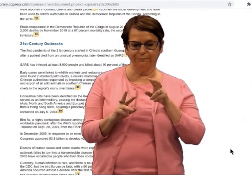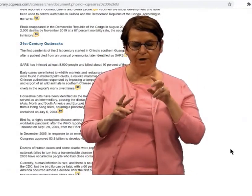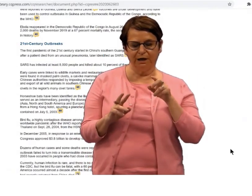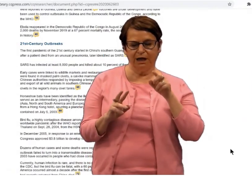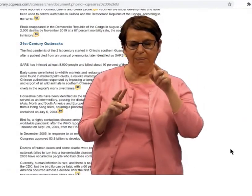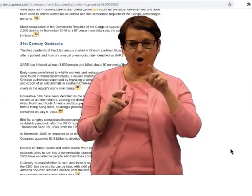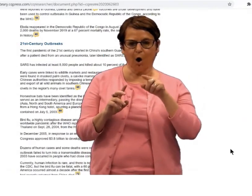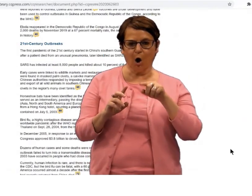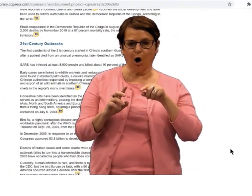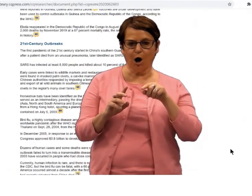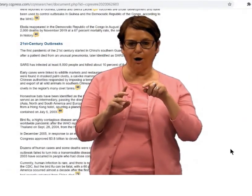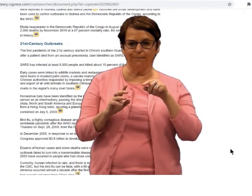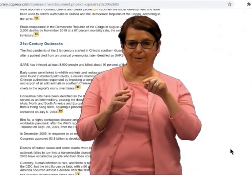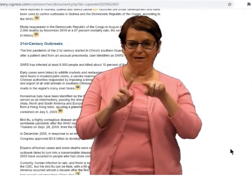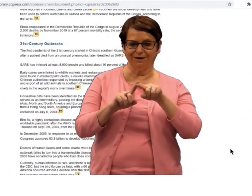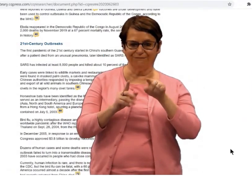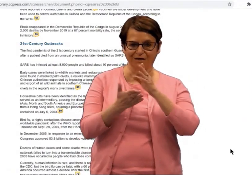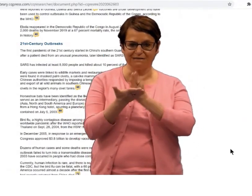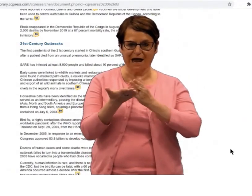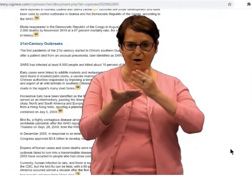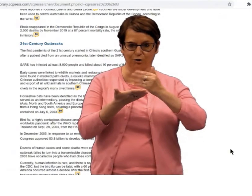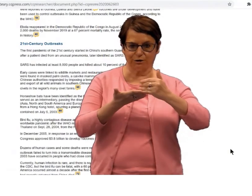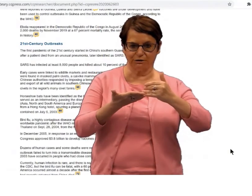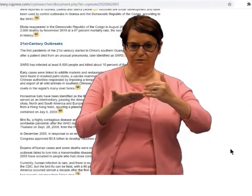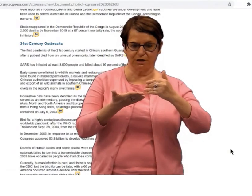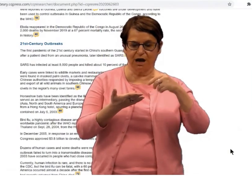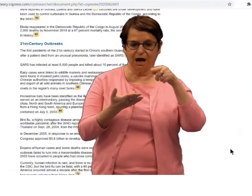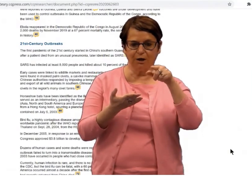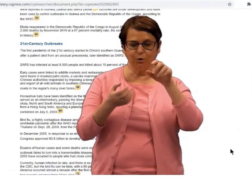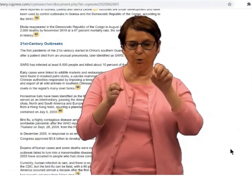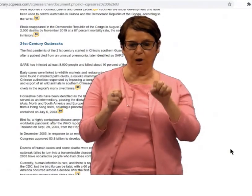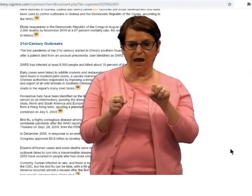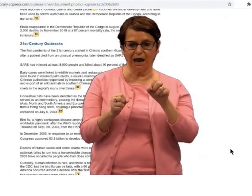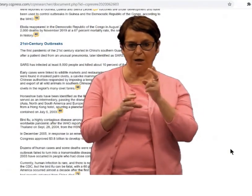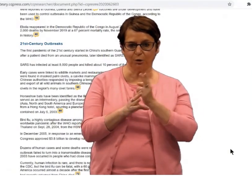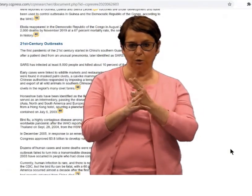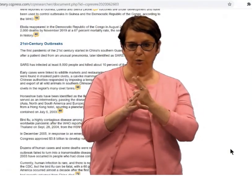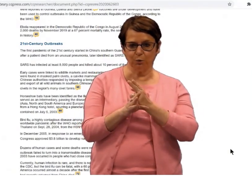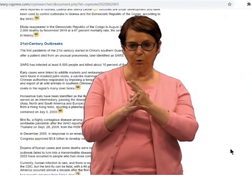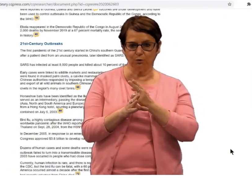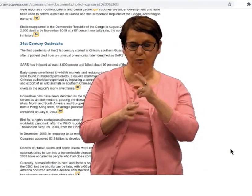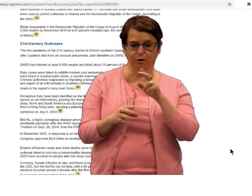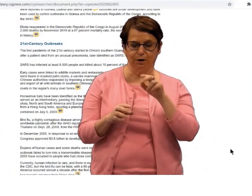When you read the report, there's different sections,